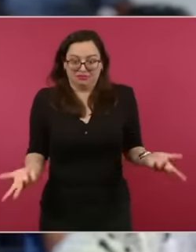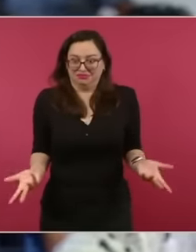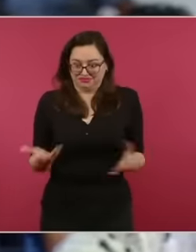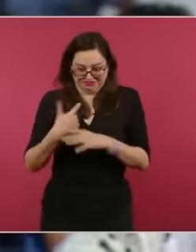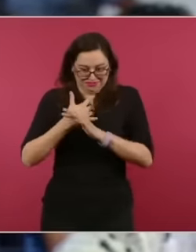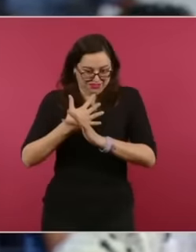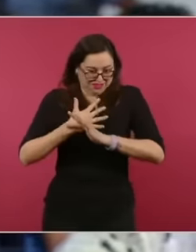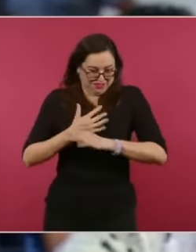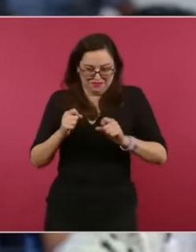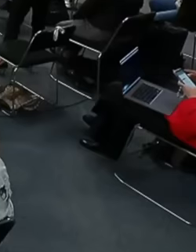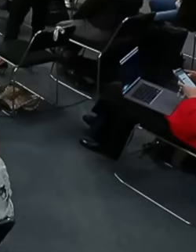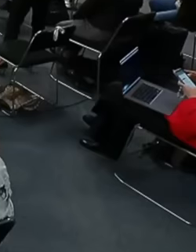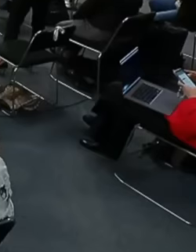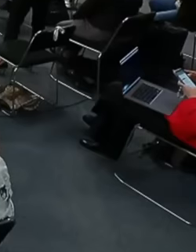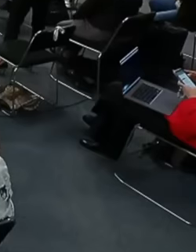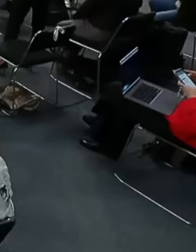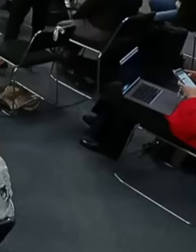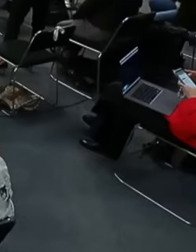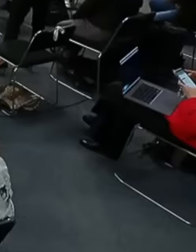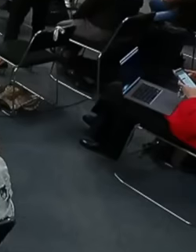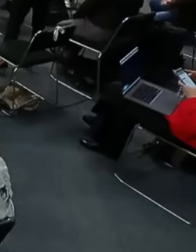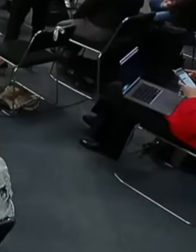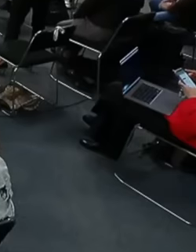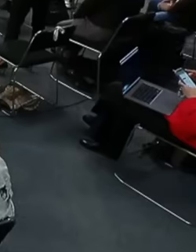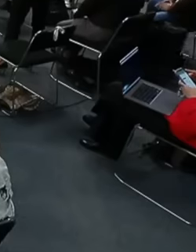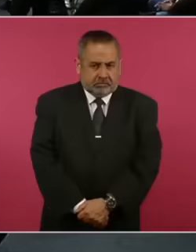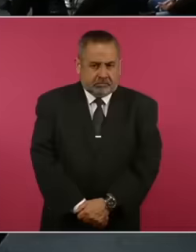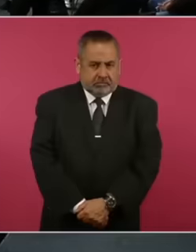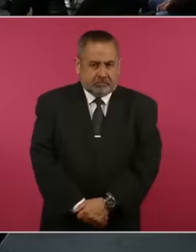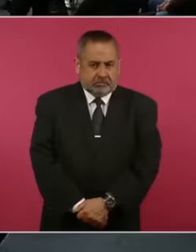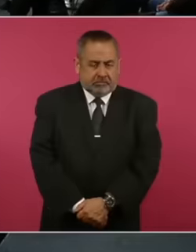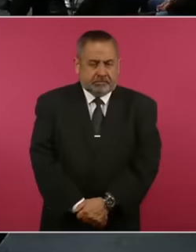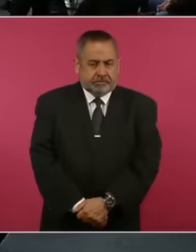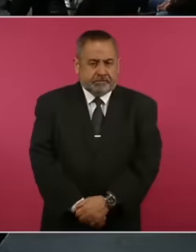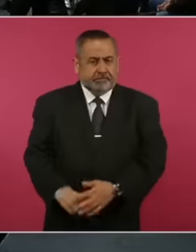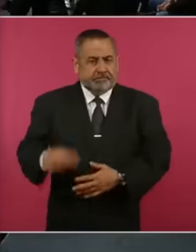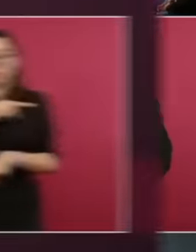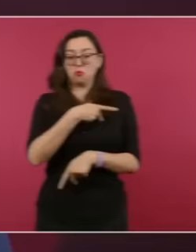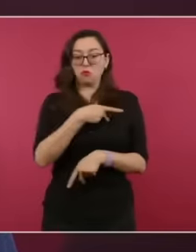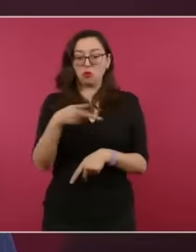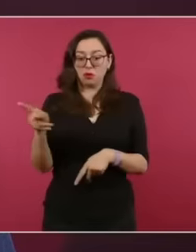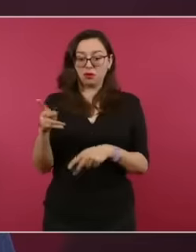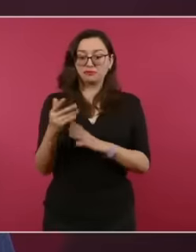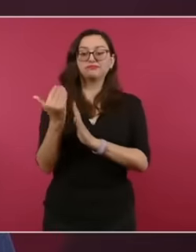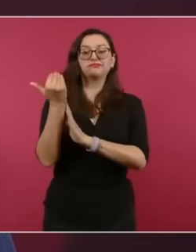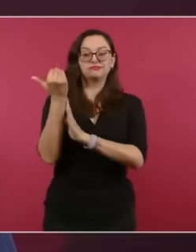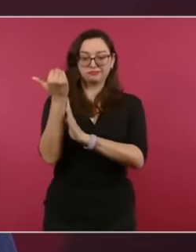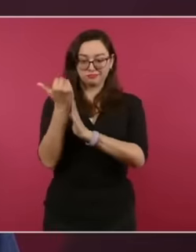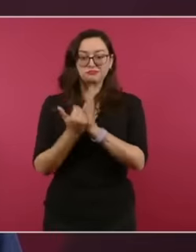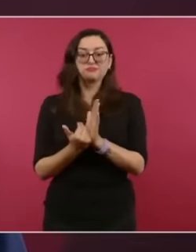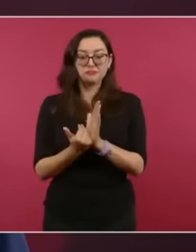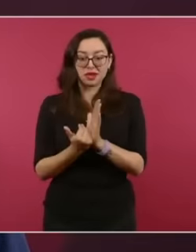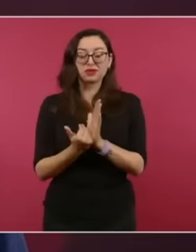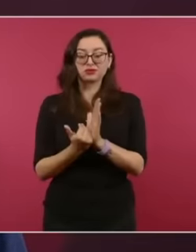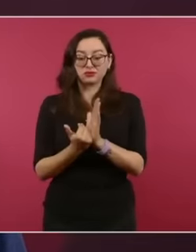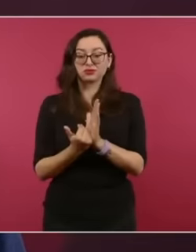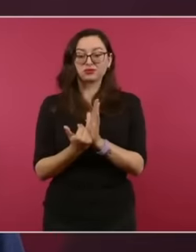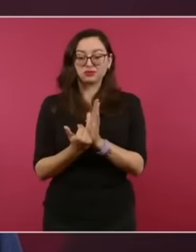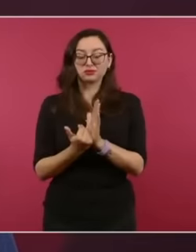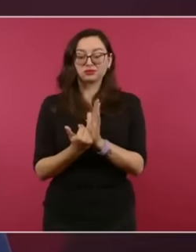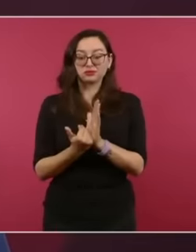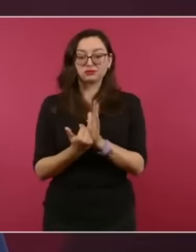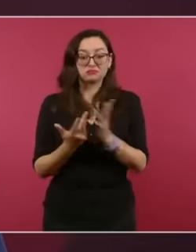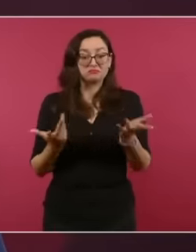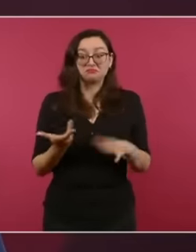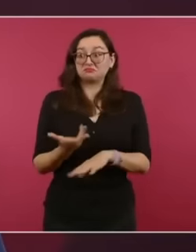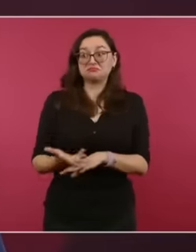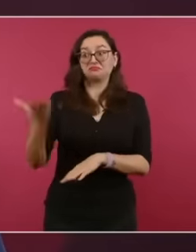from Telemundo were shocked when they saw that it is not easy to defeat the president of Mexico, let's see this